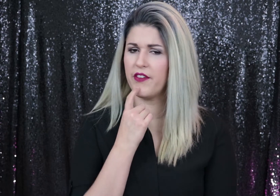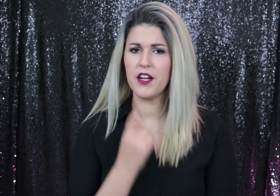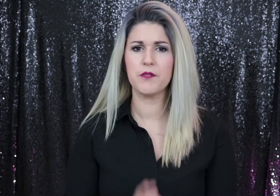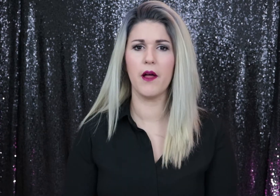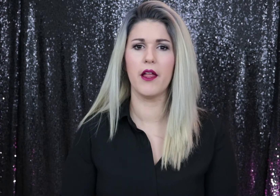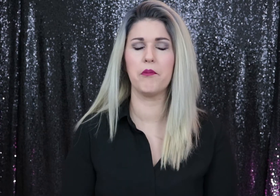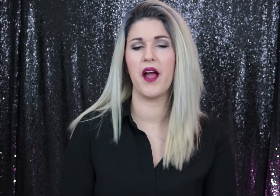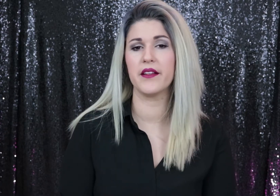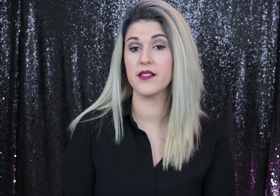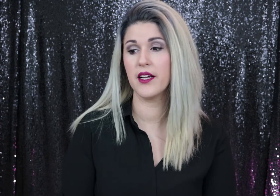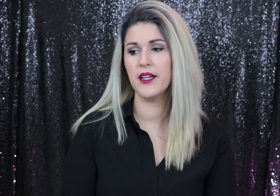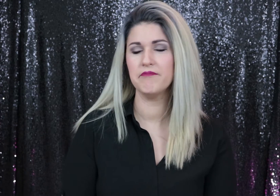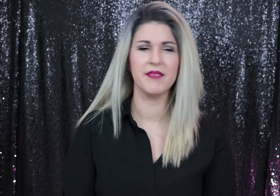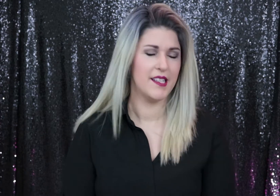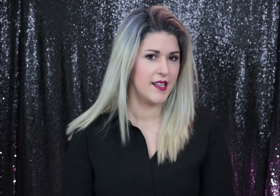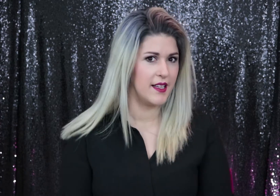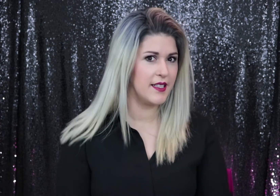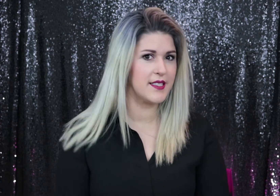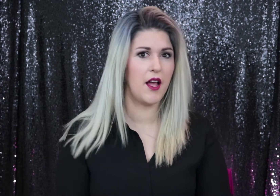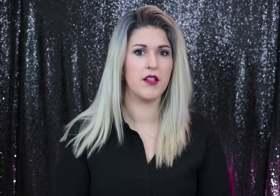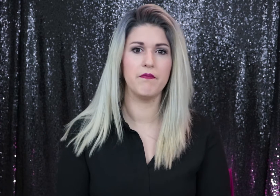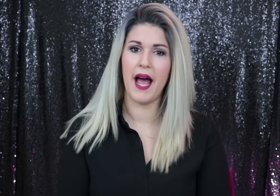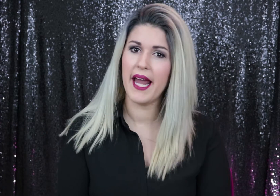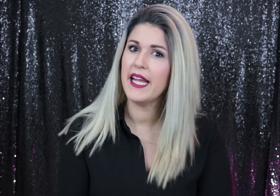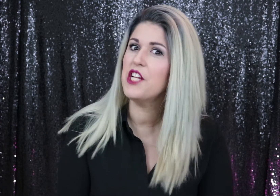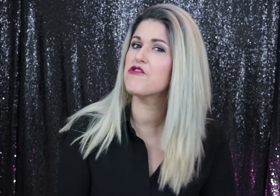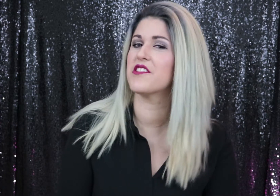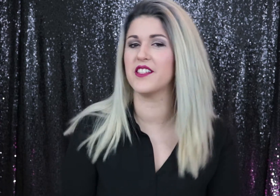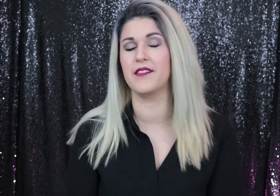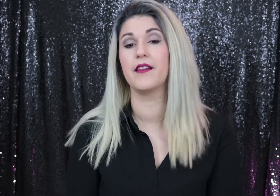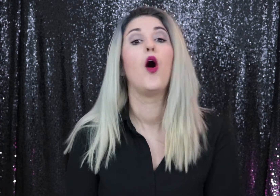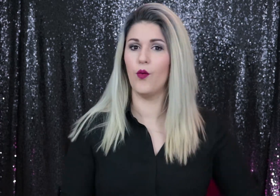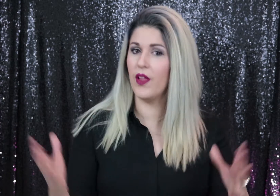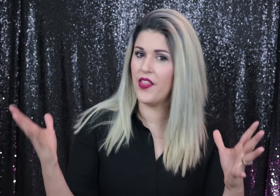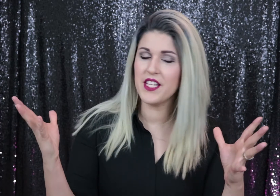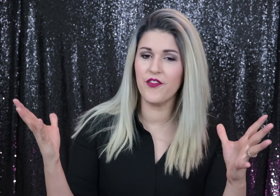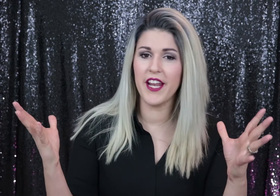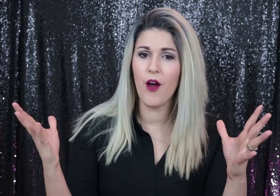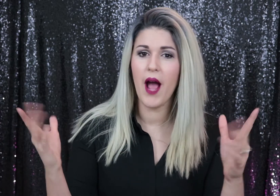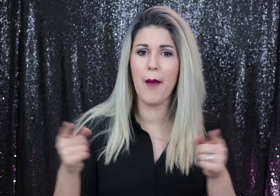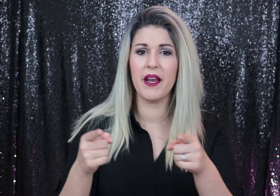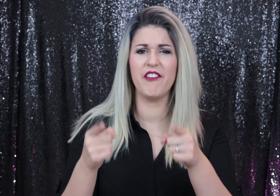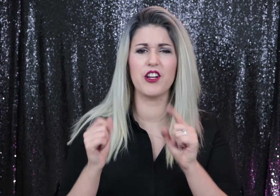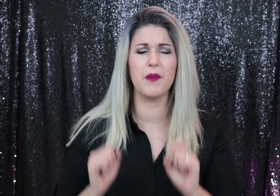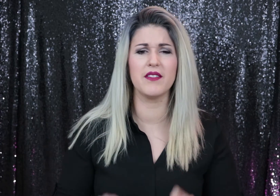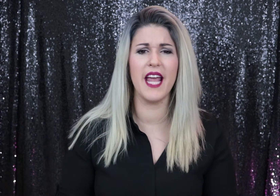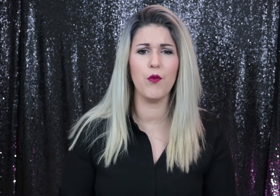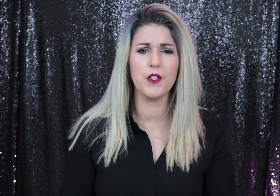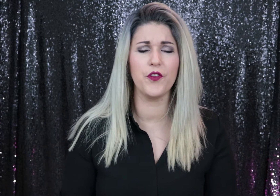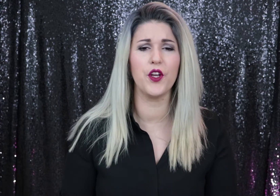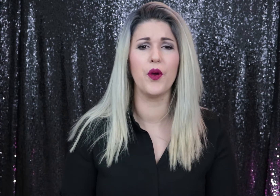finger spelling practice. Huh? That sounds mad at me. Interesting. Well, in this video I'm going to finger spell 10 words for you.